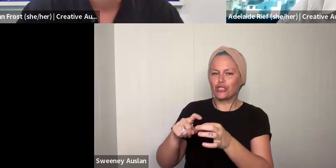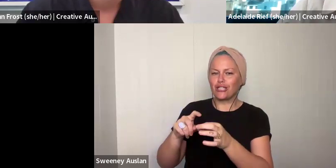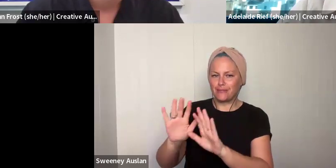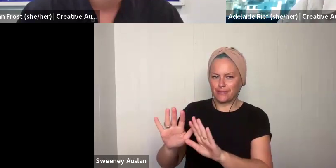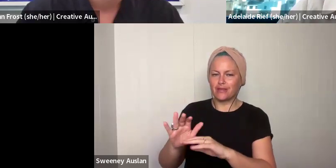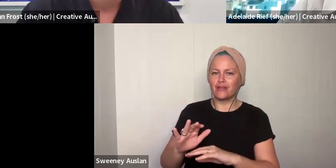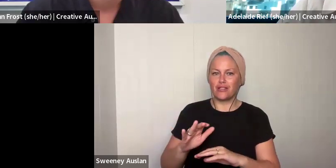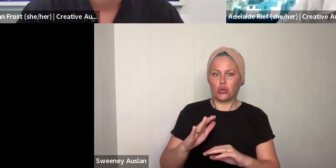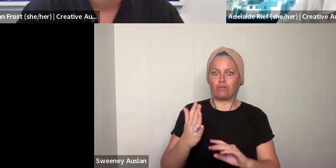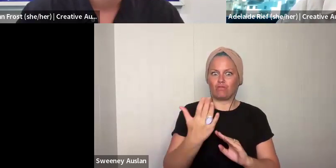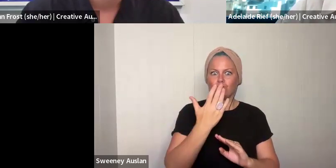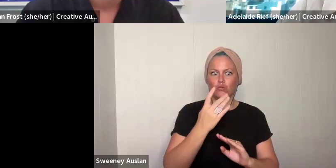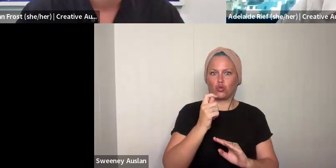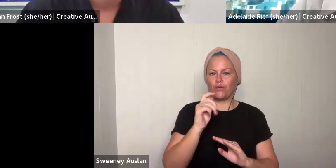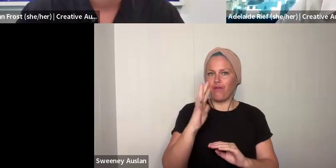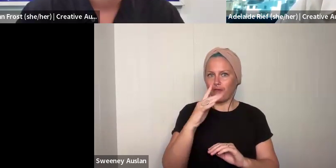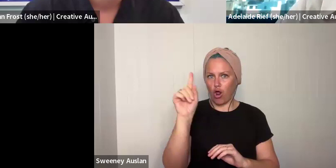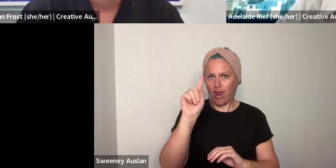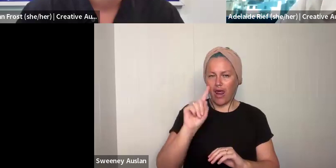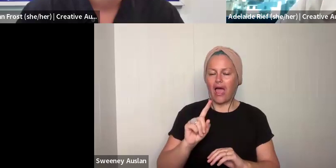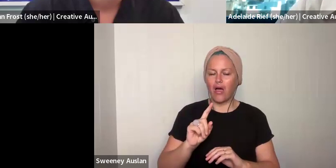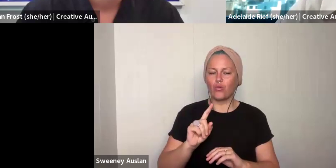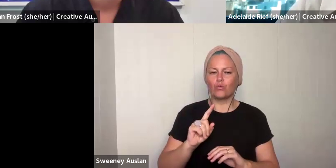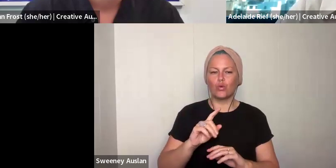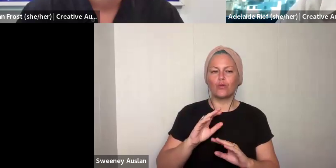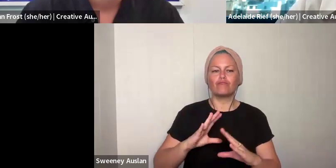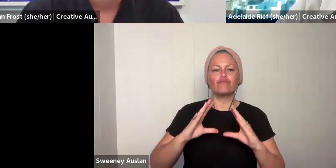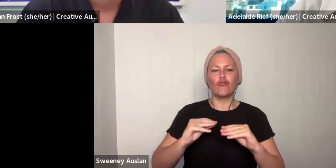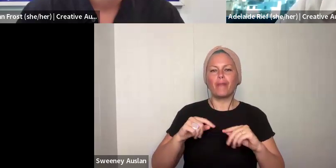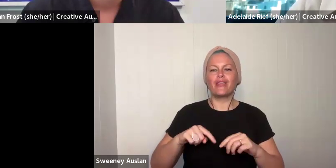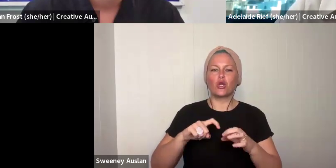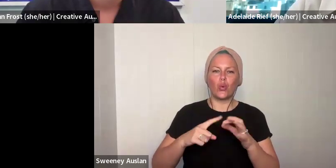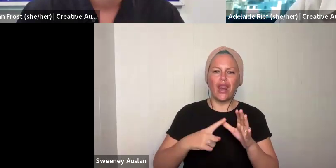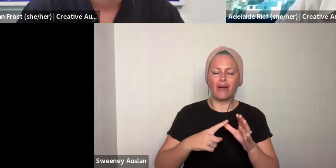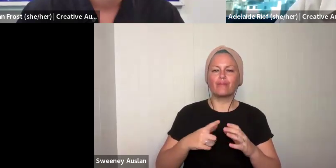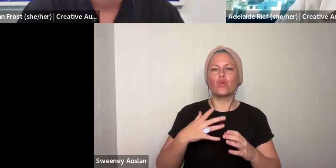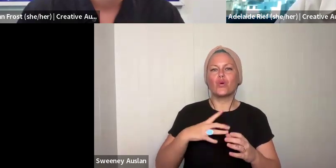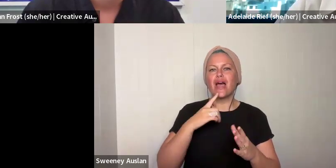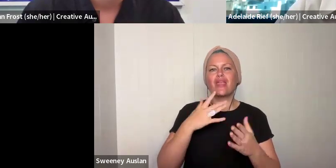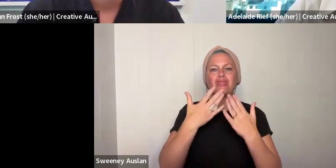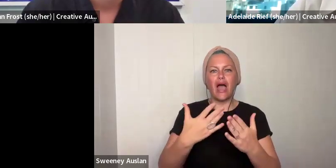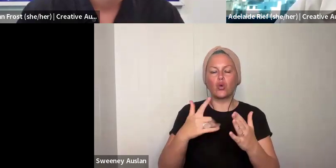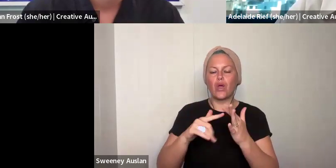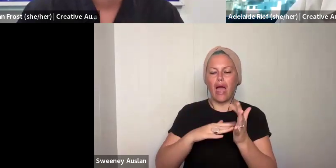to 5 o'clock now. Wrapping up this Q&A. I just want to say thank